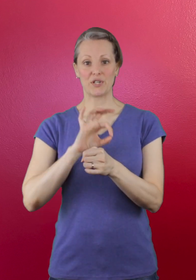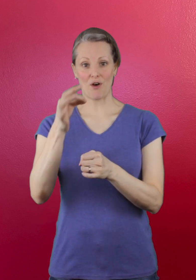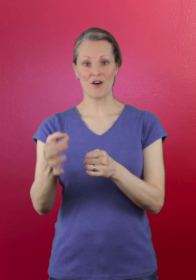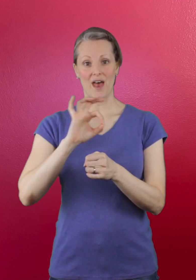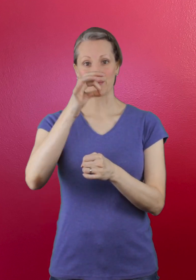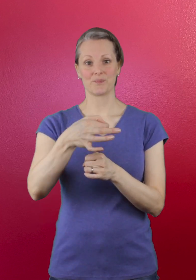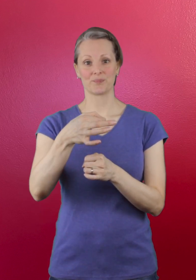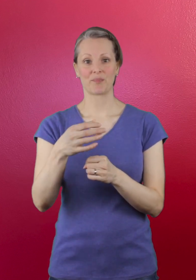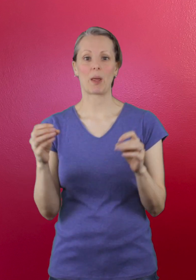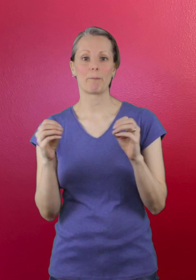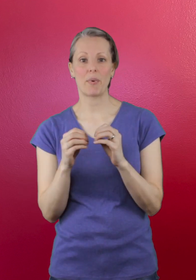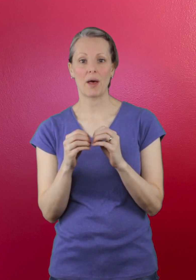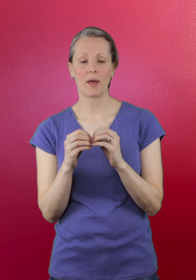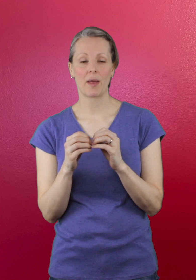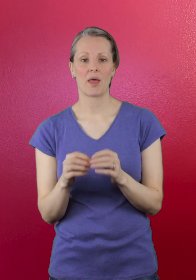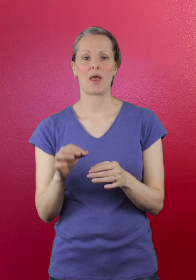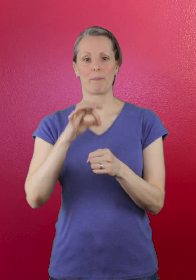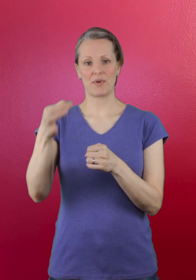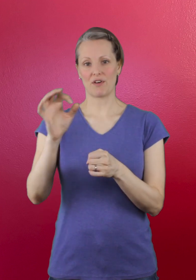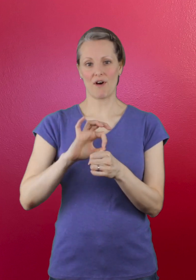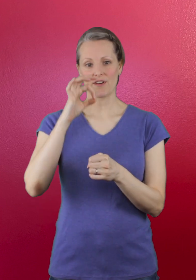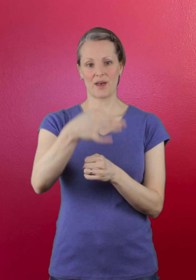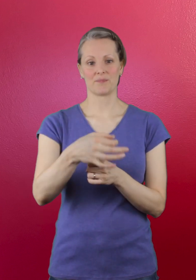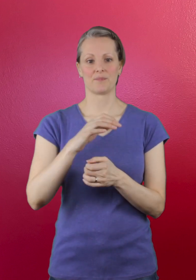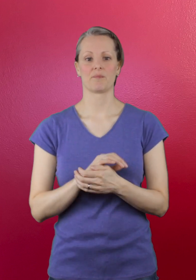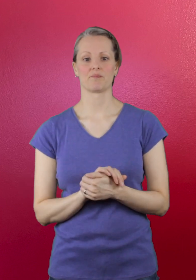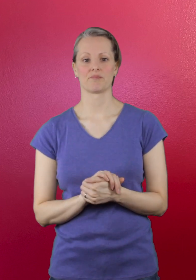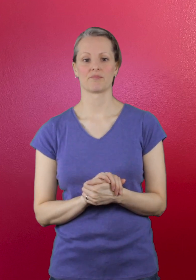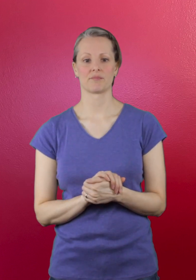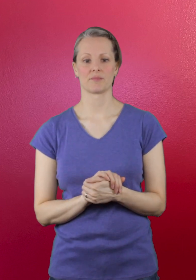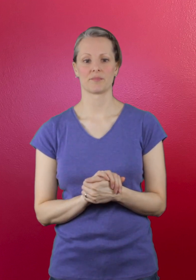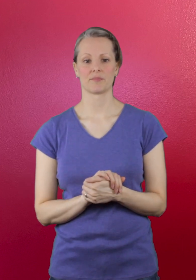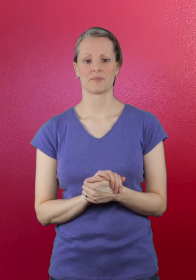banana ... b ... banana